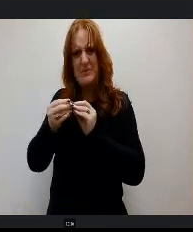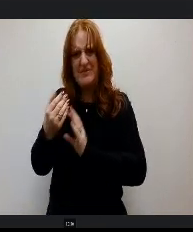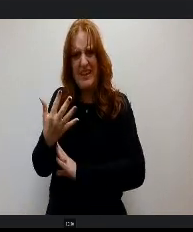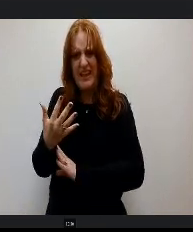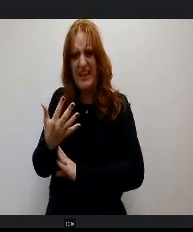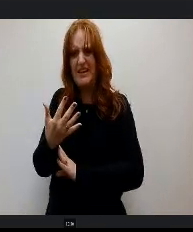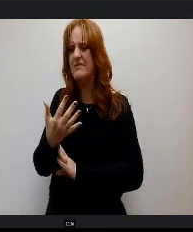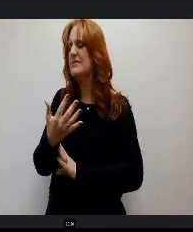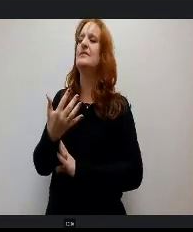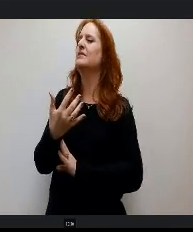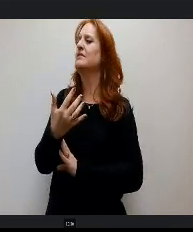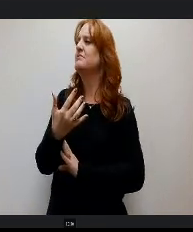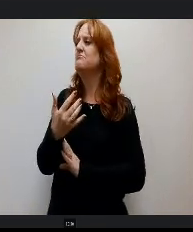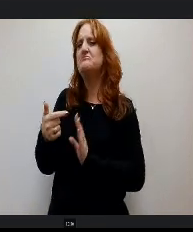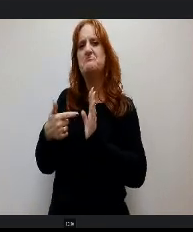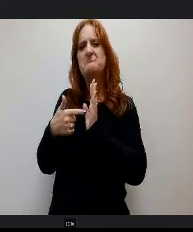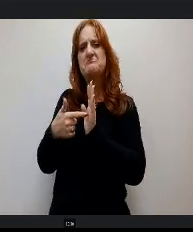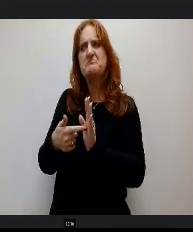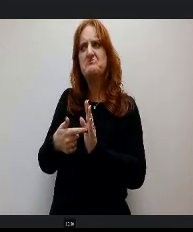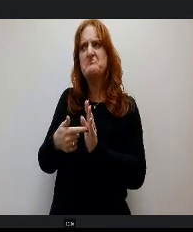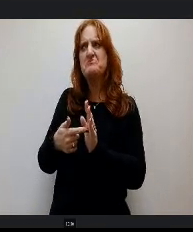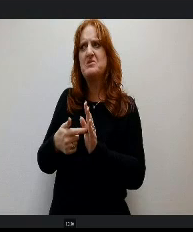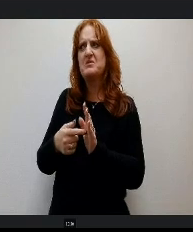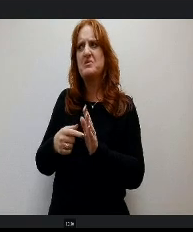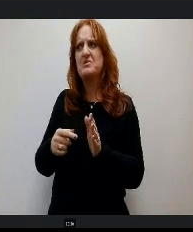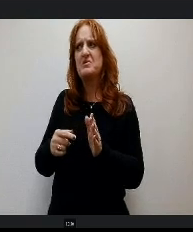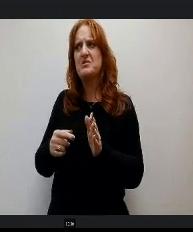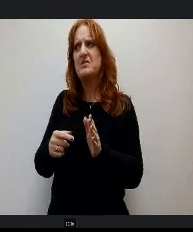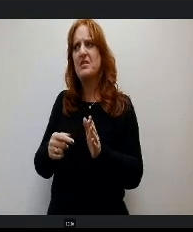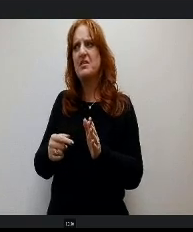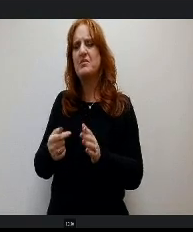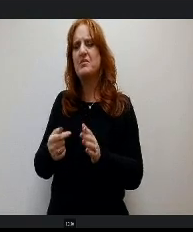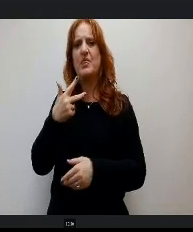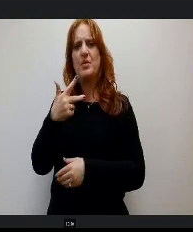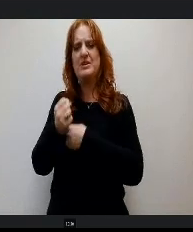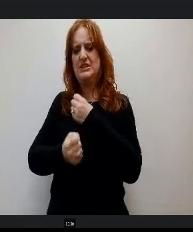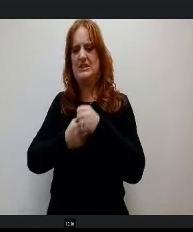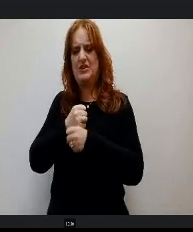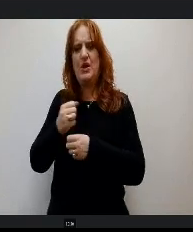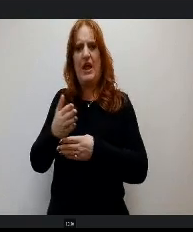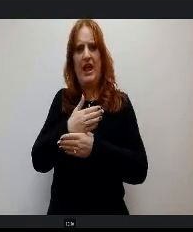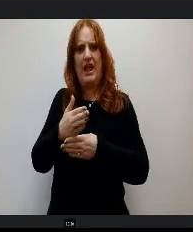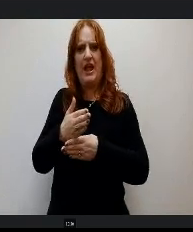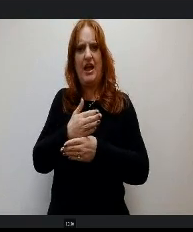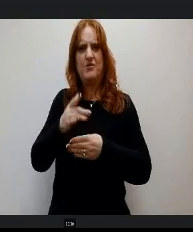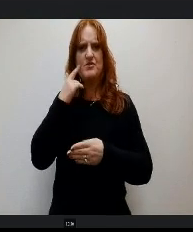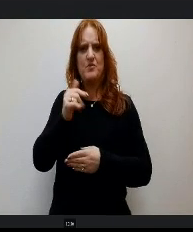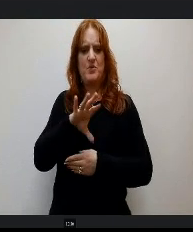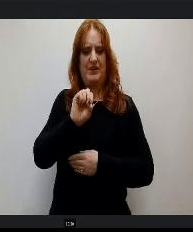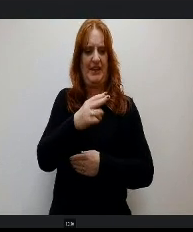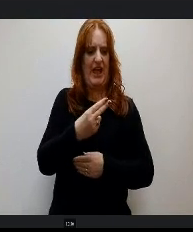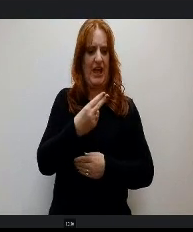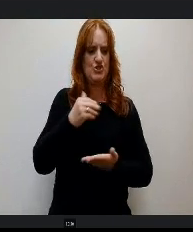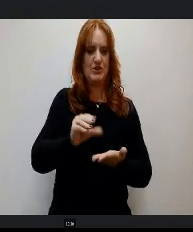Pretty well ahead of the three year rolling average for cash and investments on hand is that